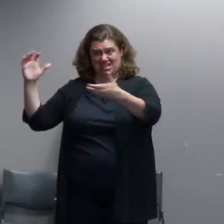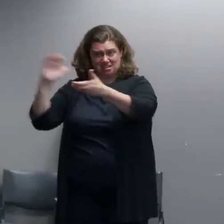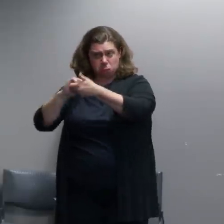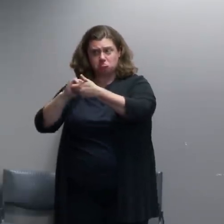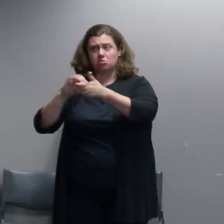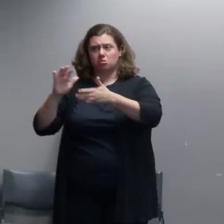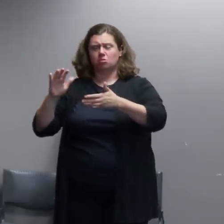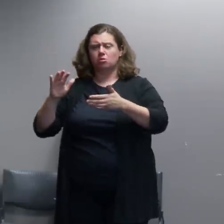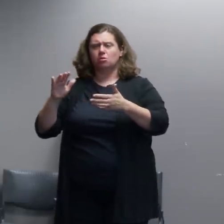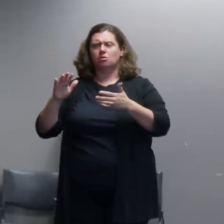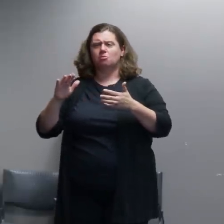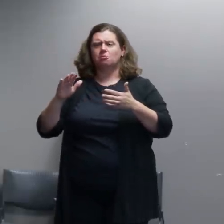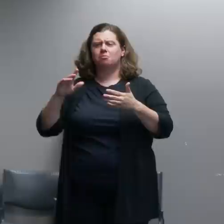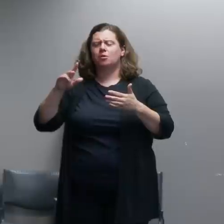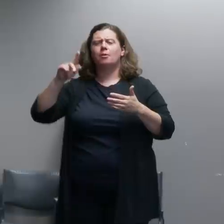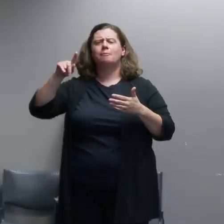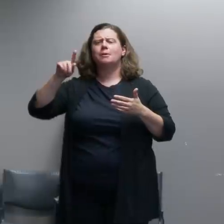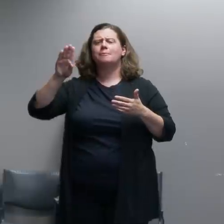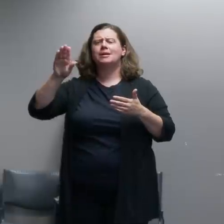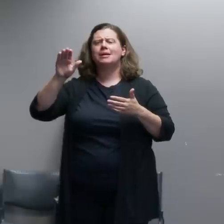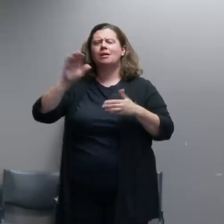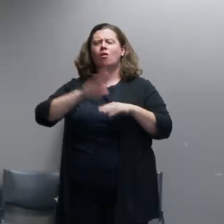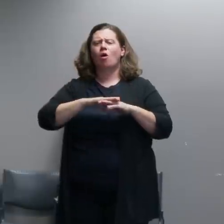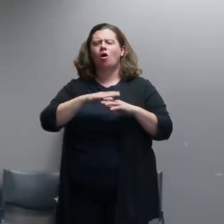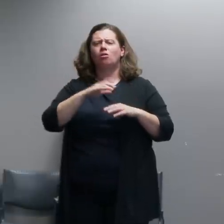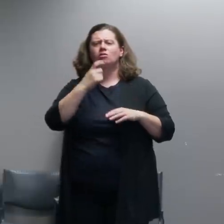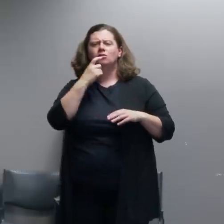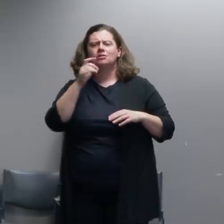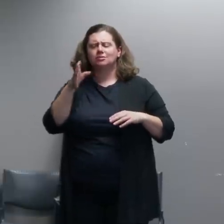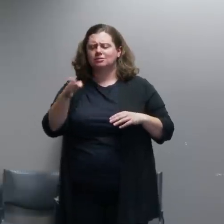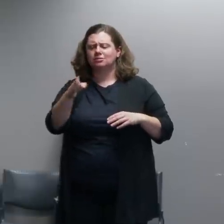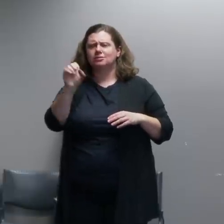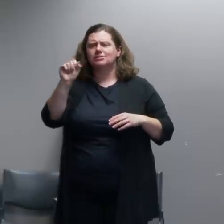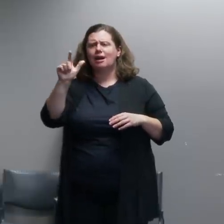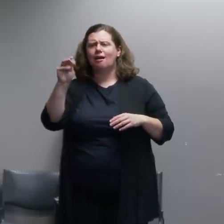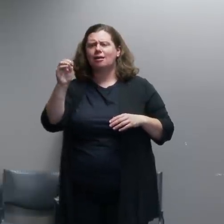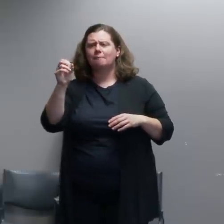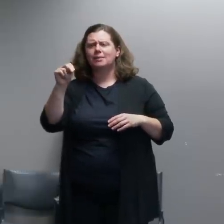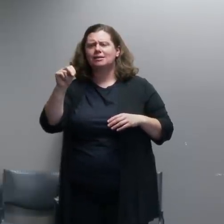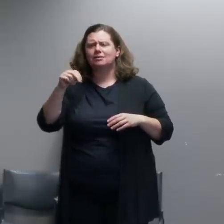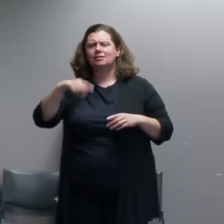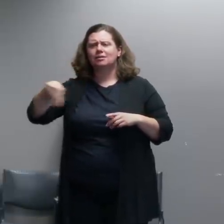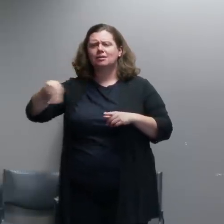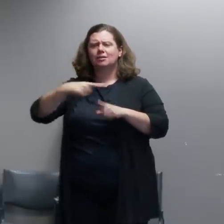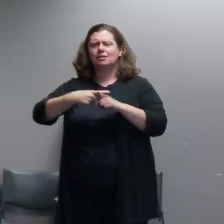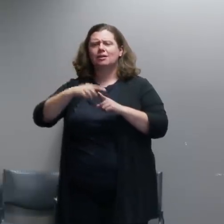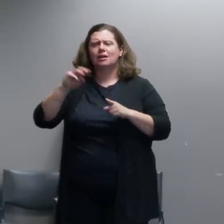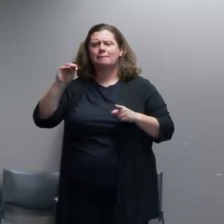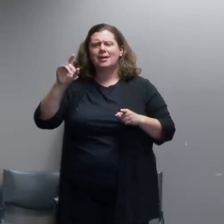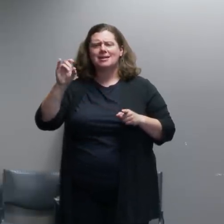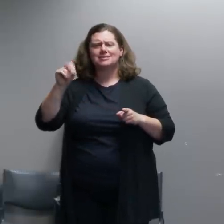Salmon and Madison and federal law enforcement was going up Maine and on one of those streets it was PPB